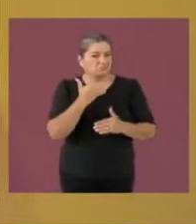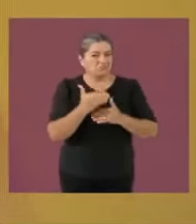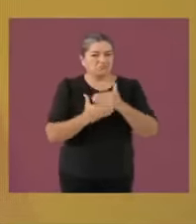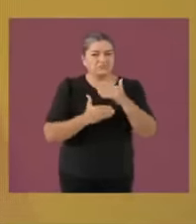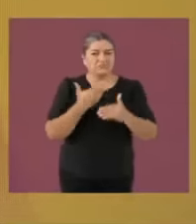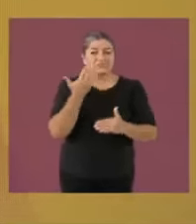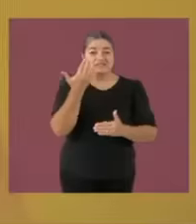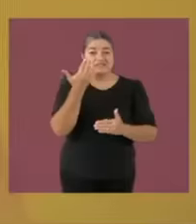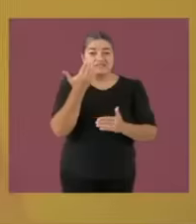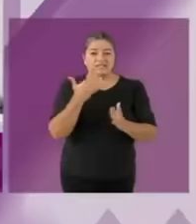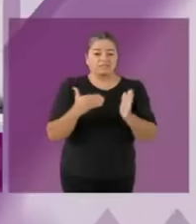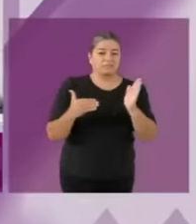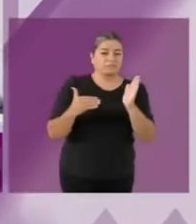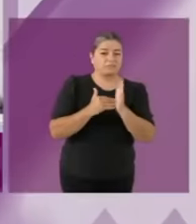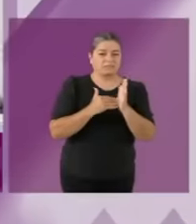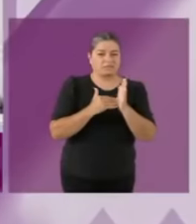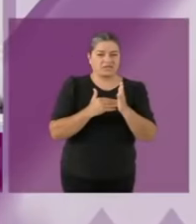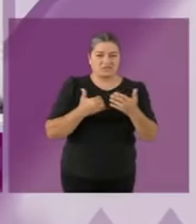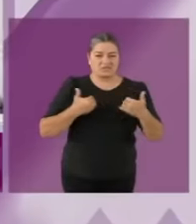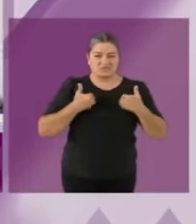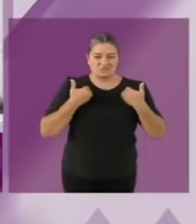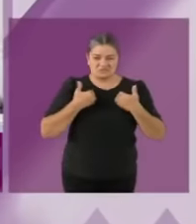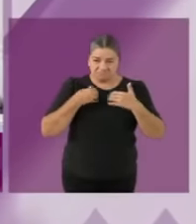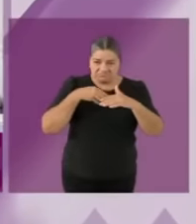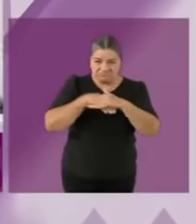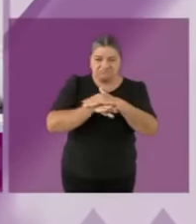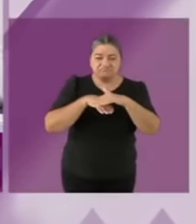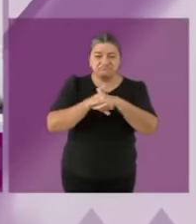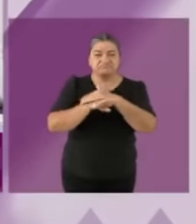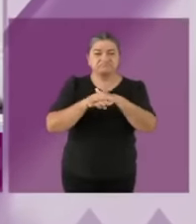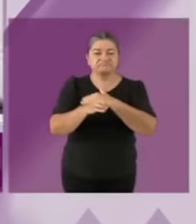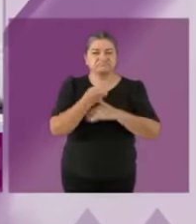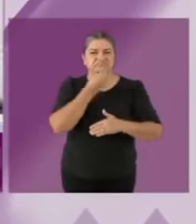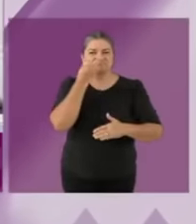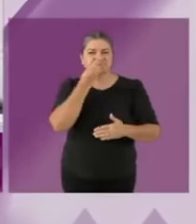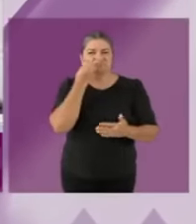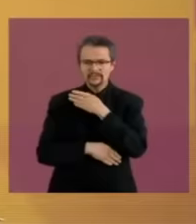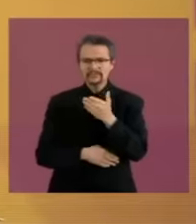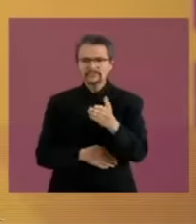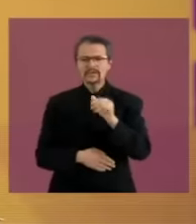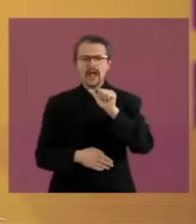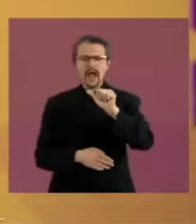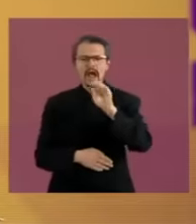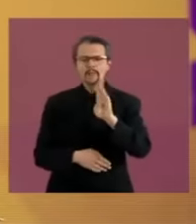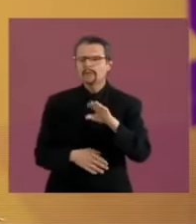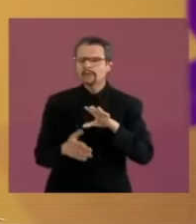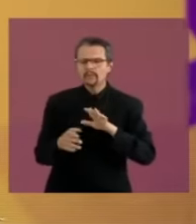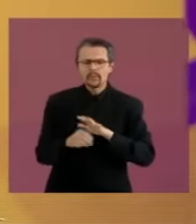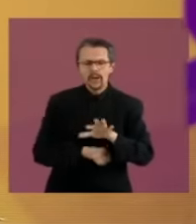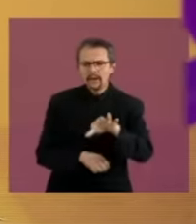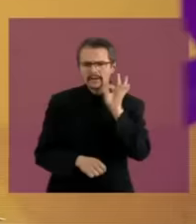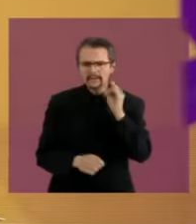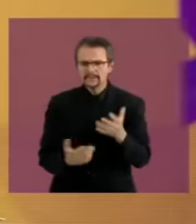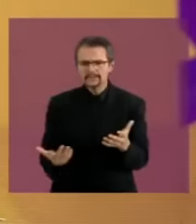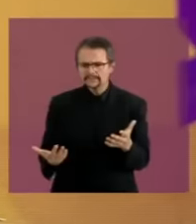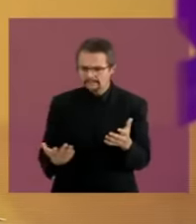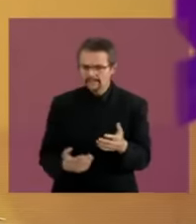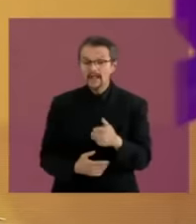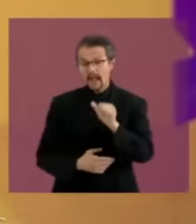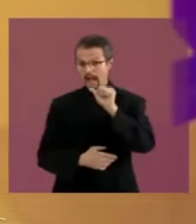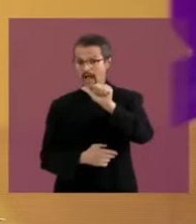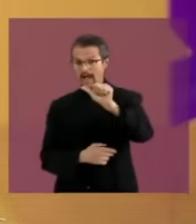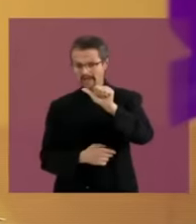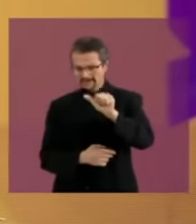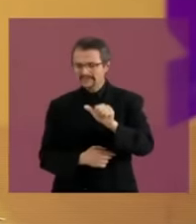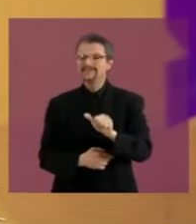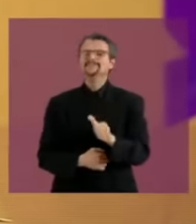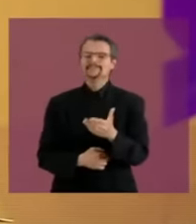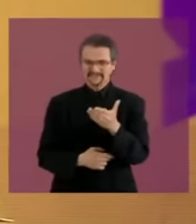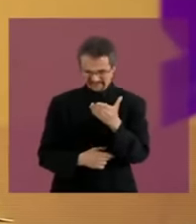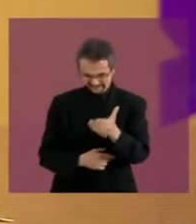education should be, it's a right that they didn't go to before, we're going to do it at the national level eh Ah these are eh As